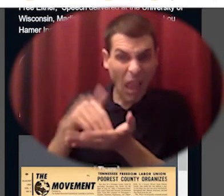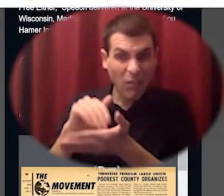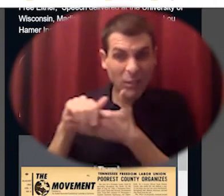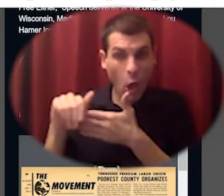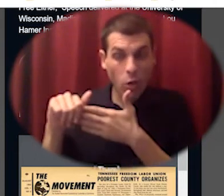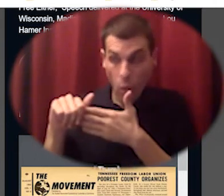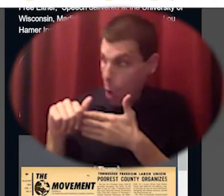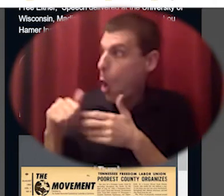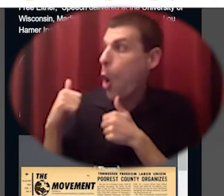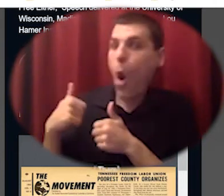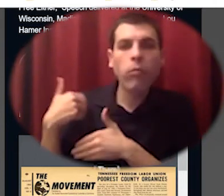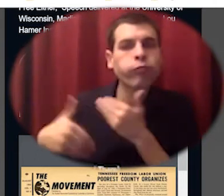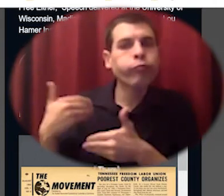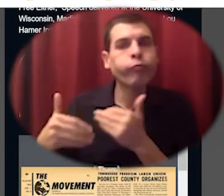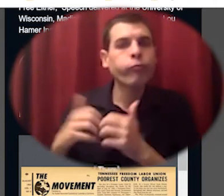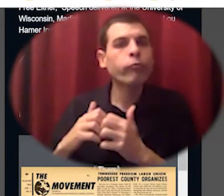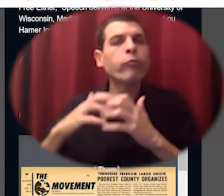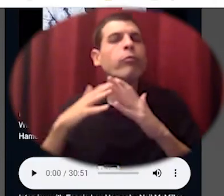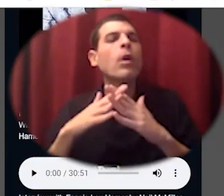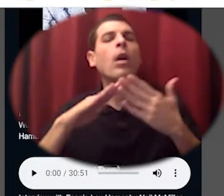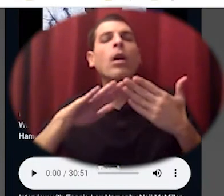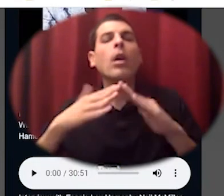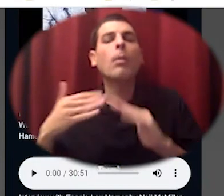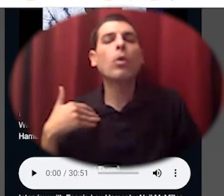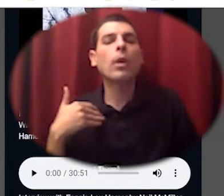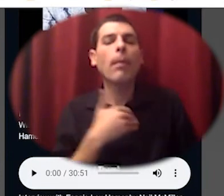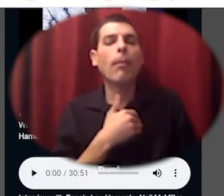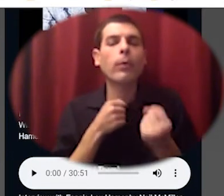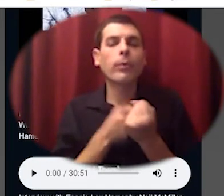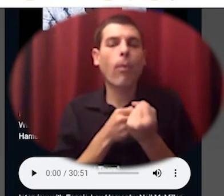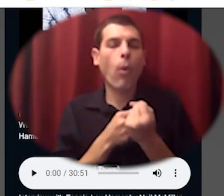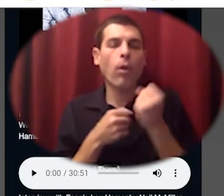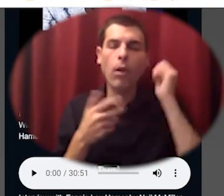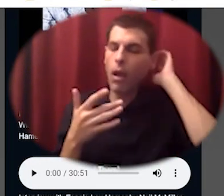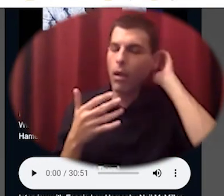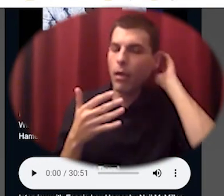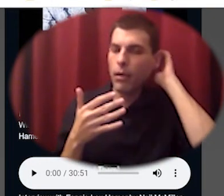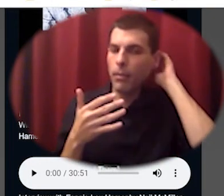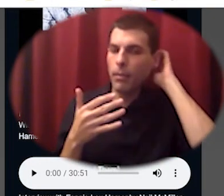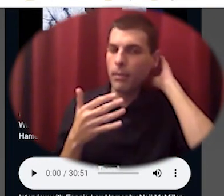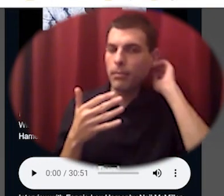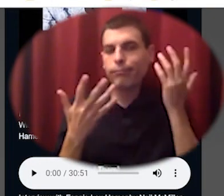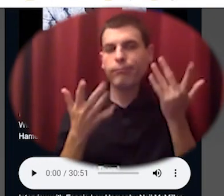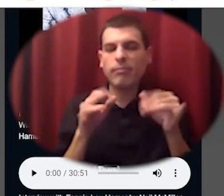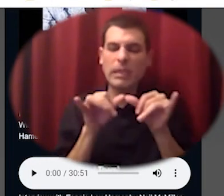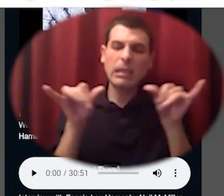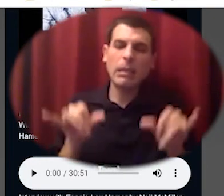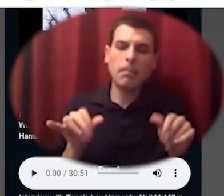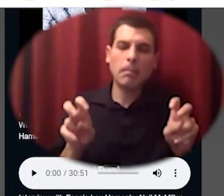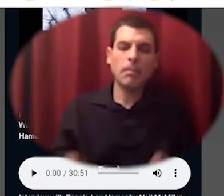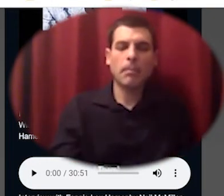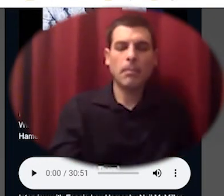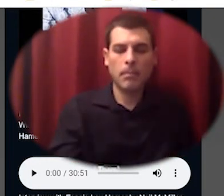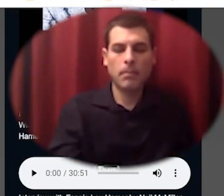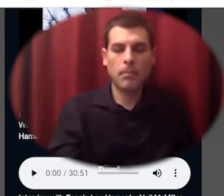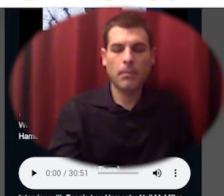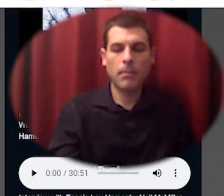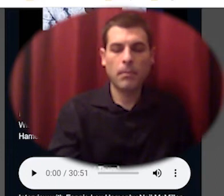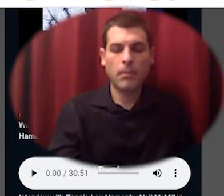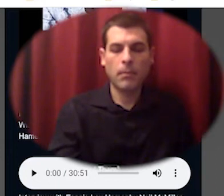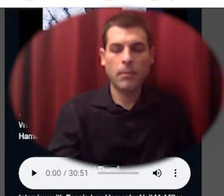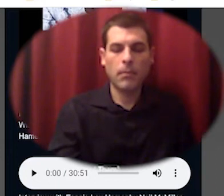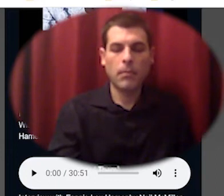community member support system well they were community supported and they did that